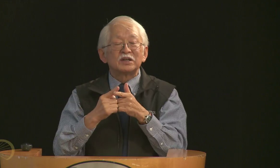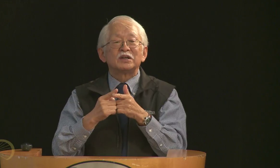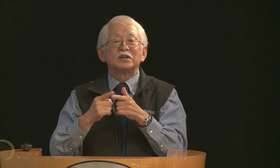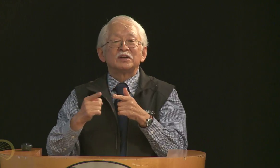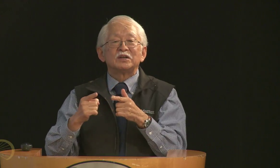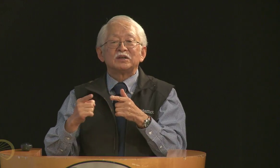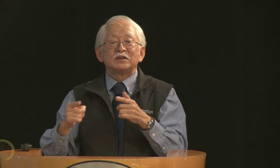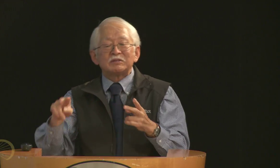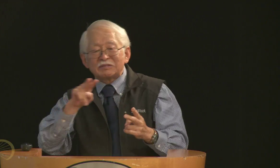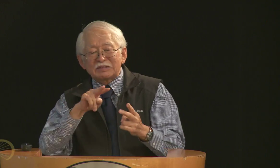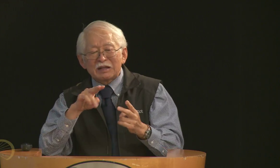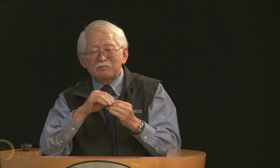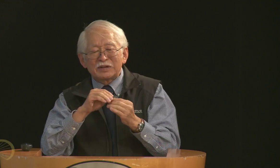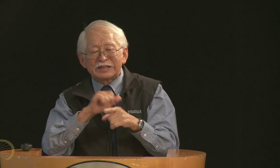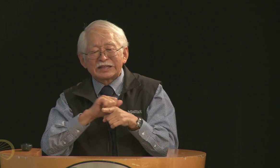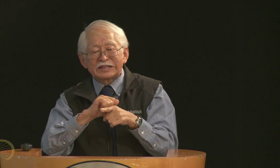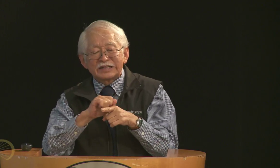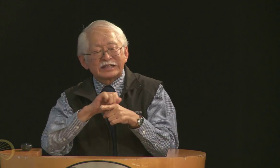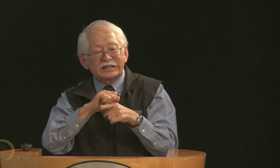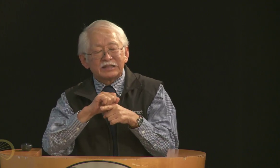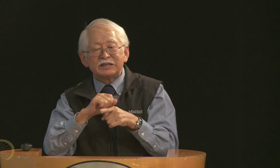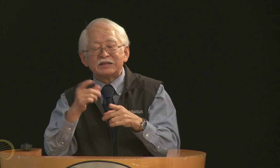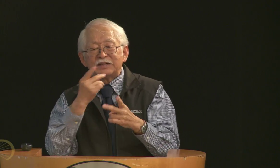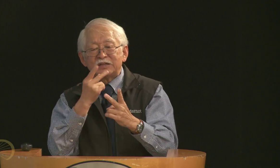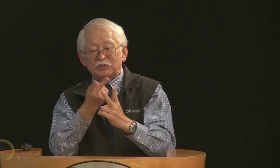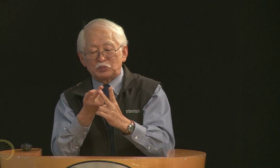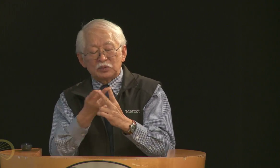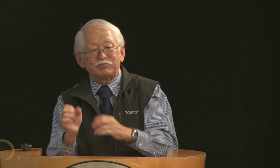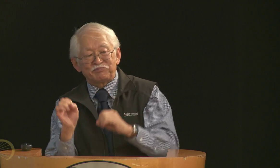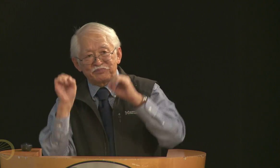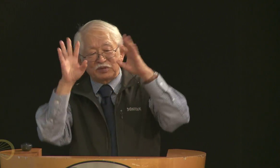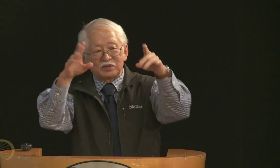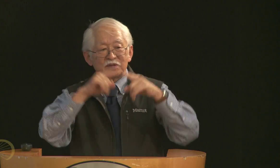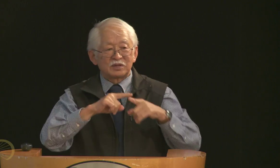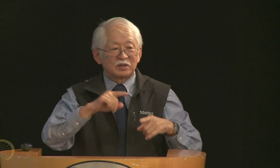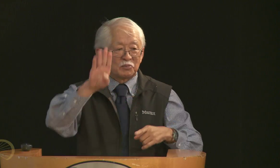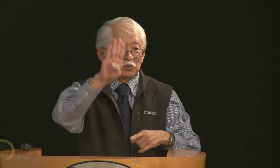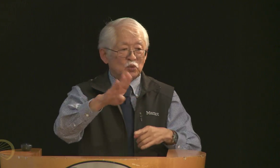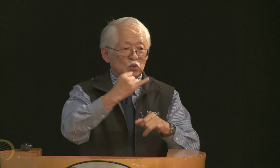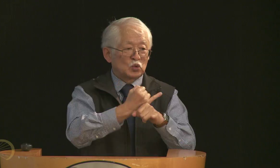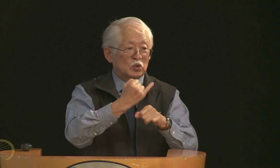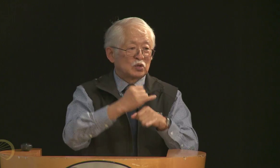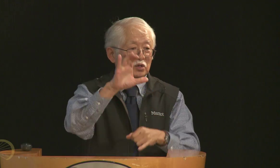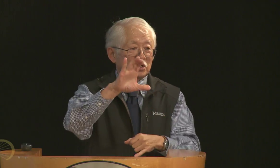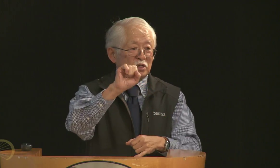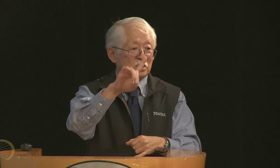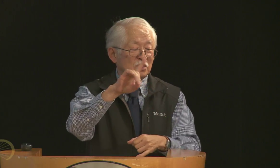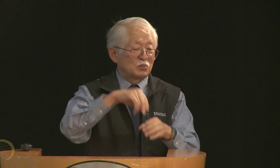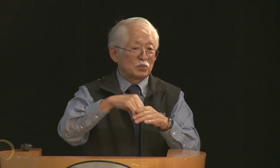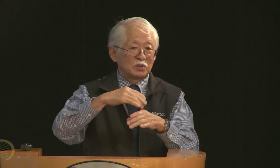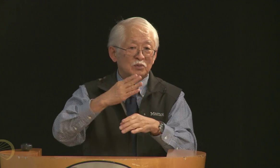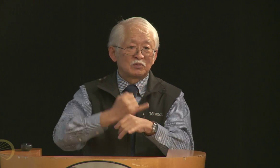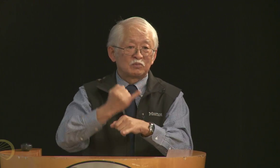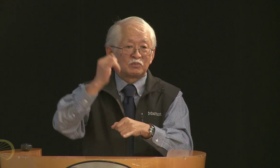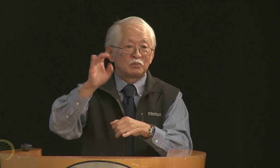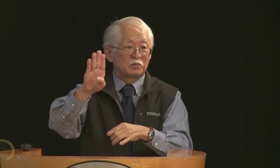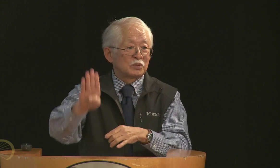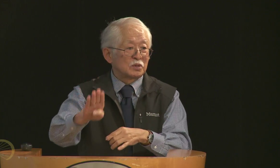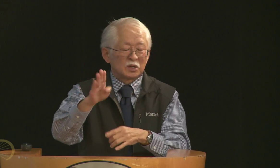and relocated. She knew that they needed more training so she sent them to CSD, the California